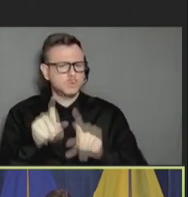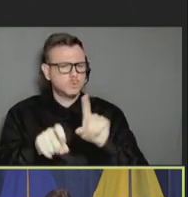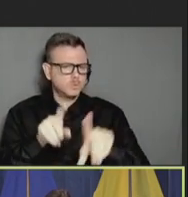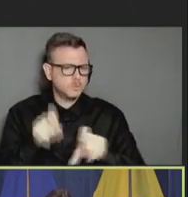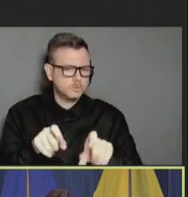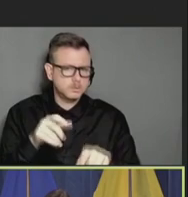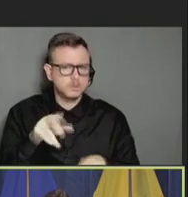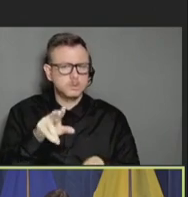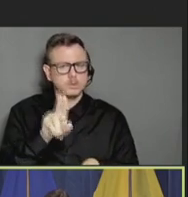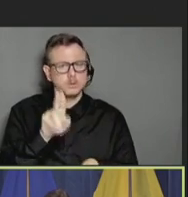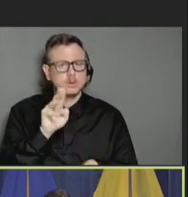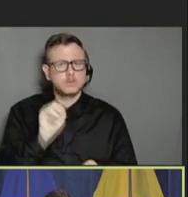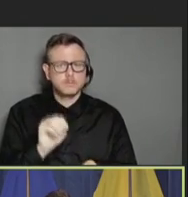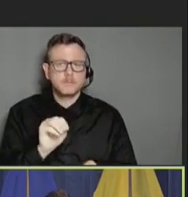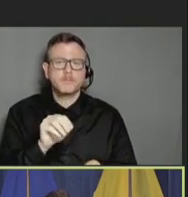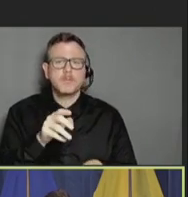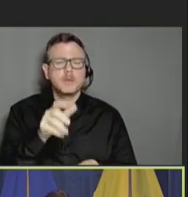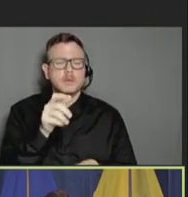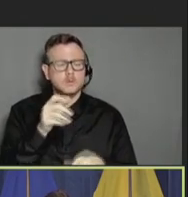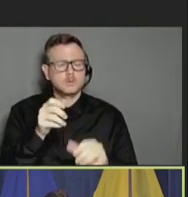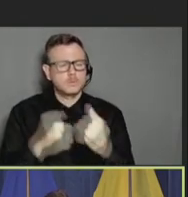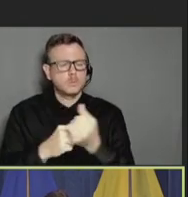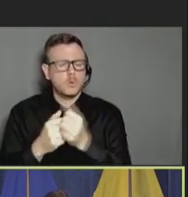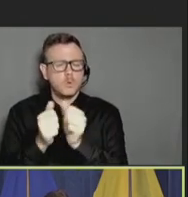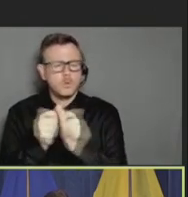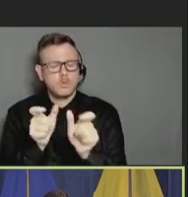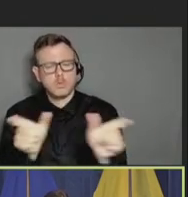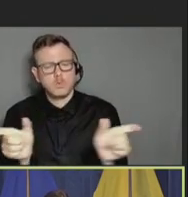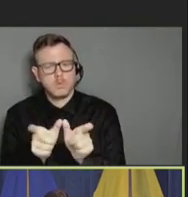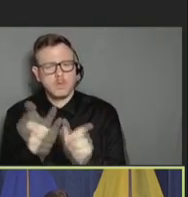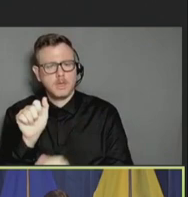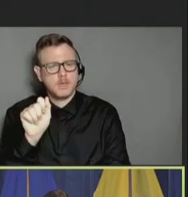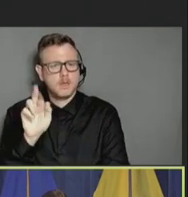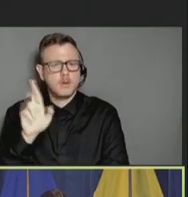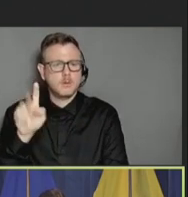Michigan with support from AARP. And it was launched in 2017.